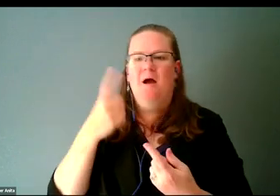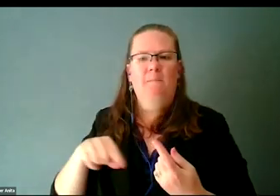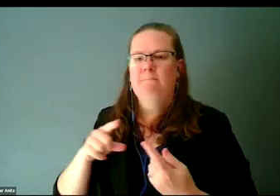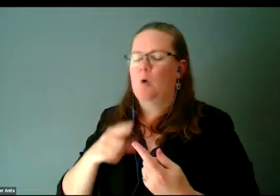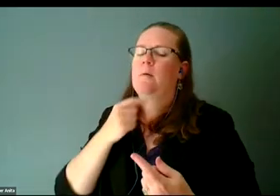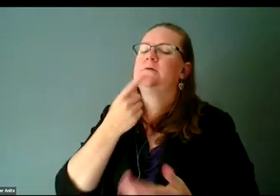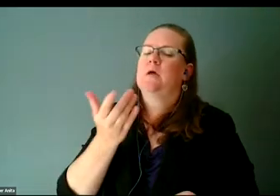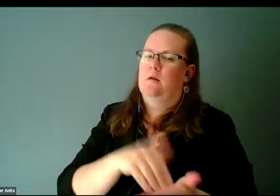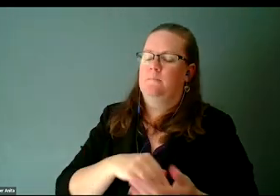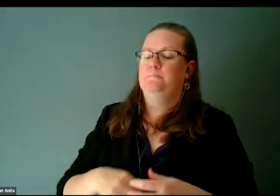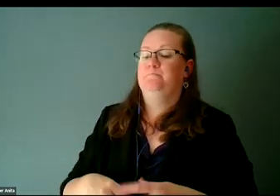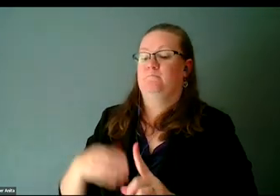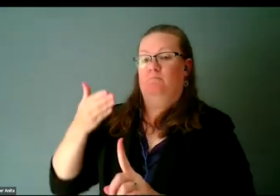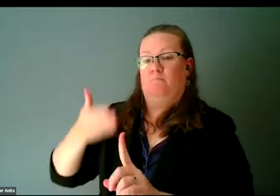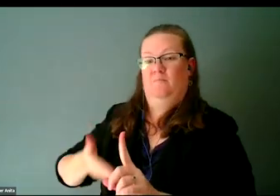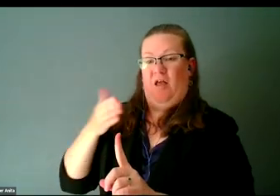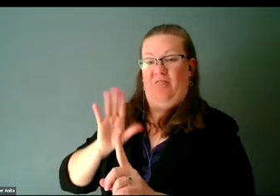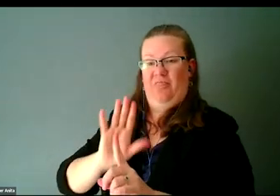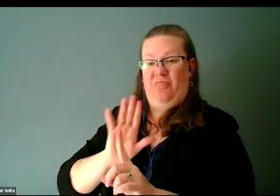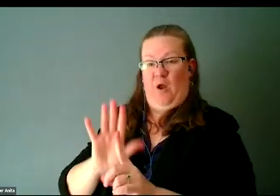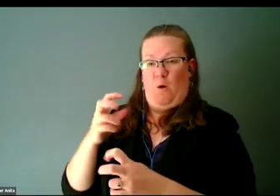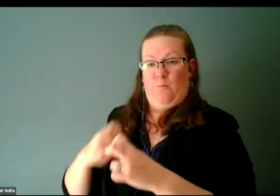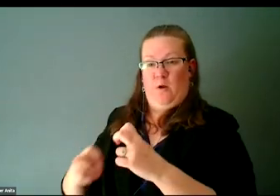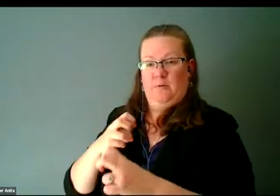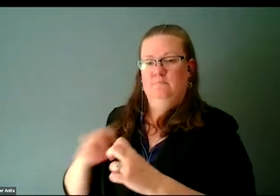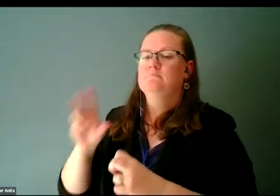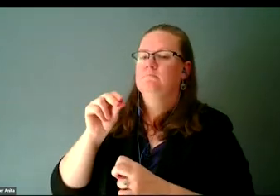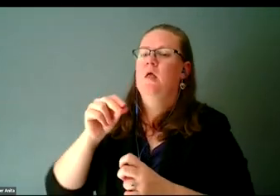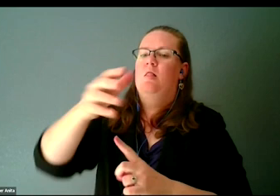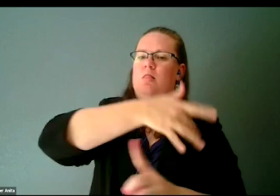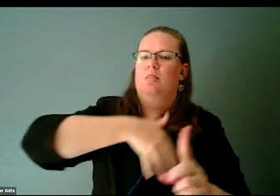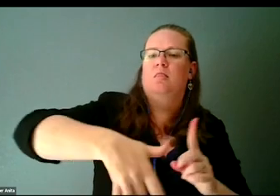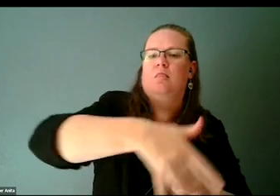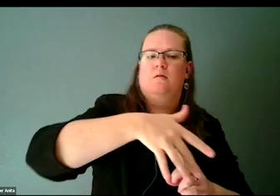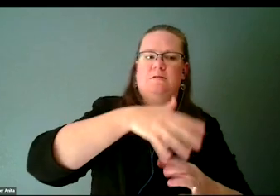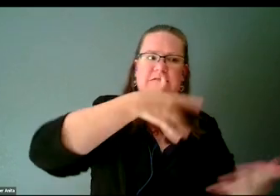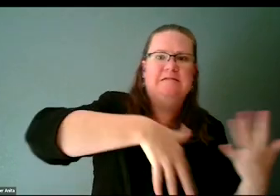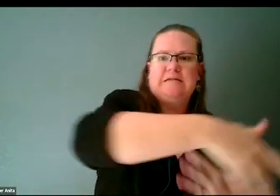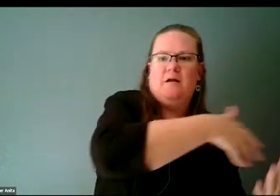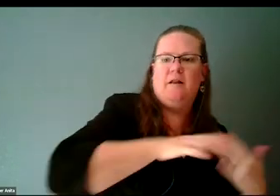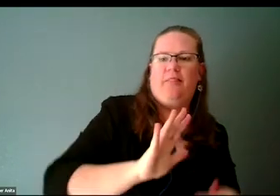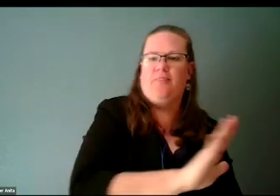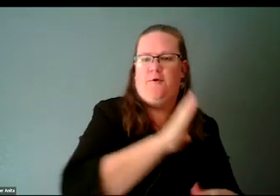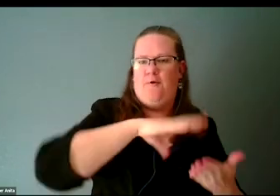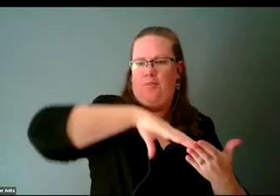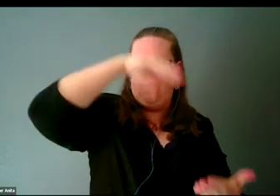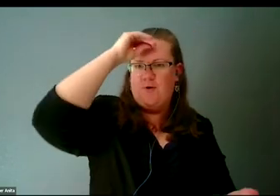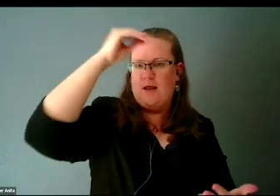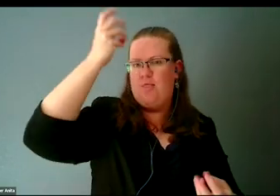but about the conditioning, that is the actual problem. When you look at yourself as a person with a disability